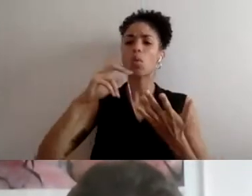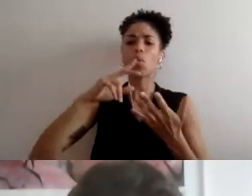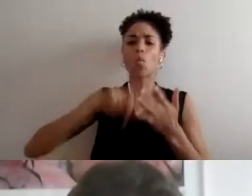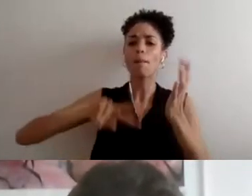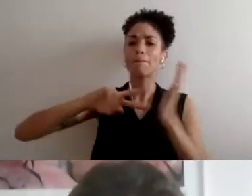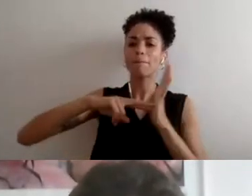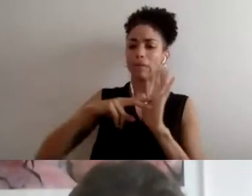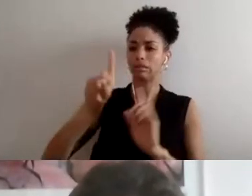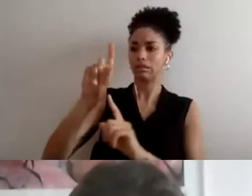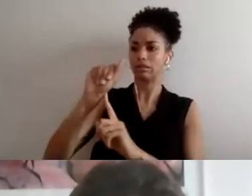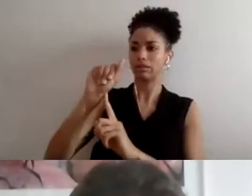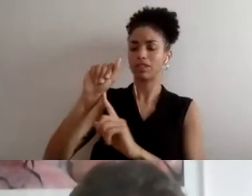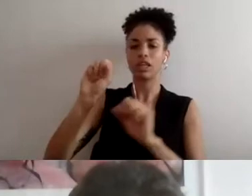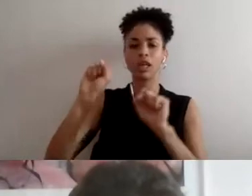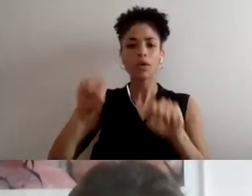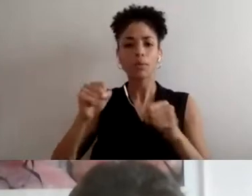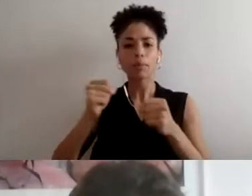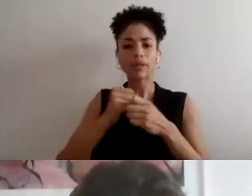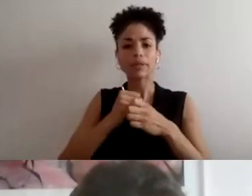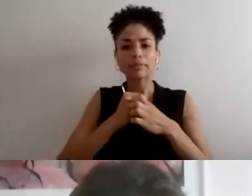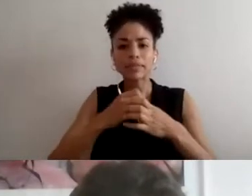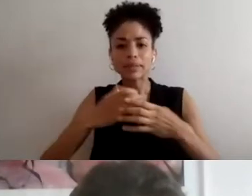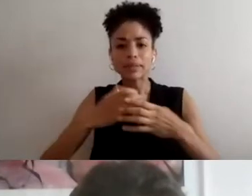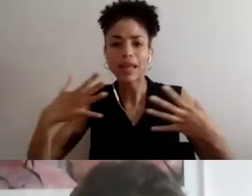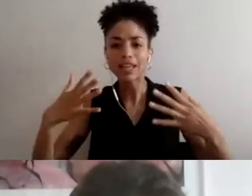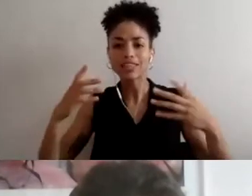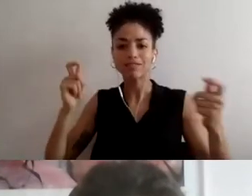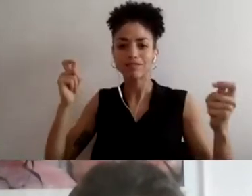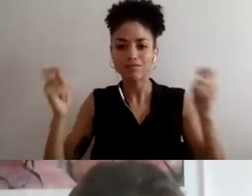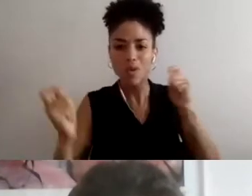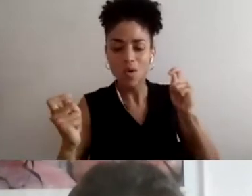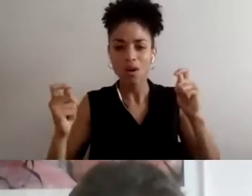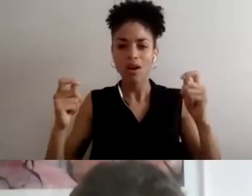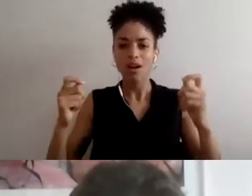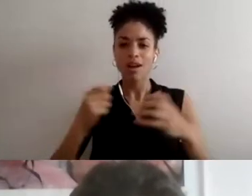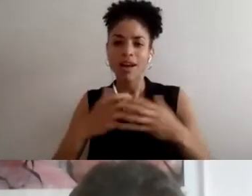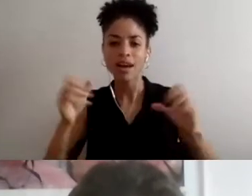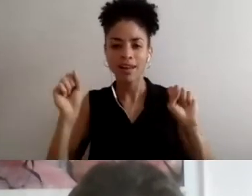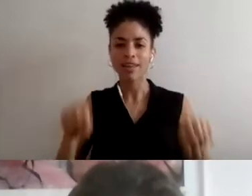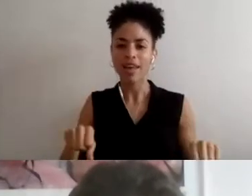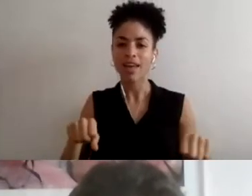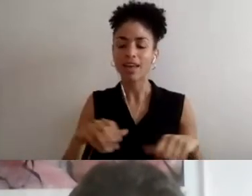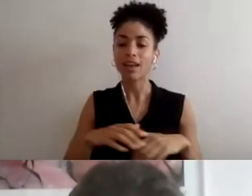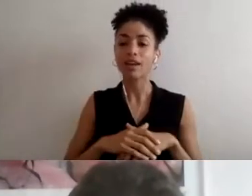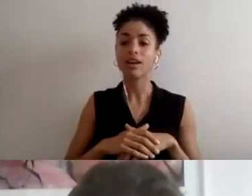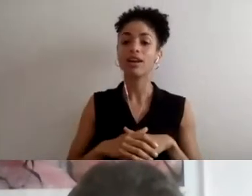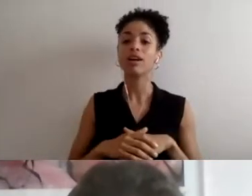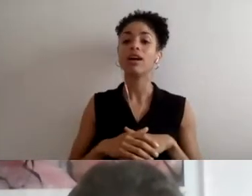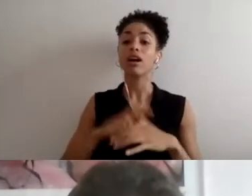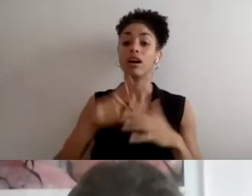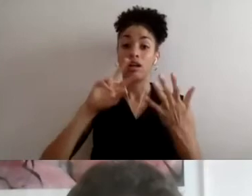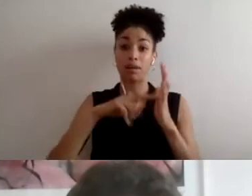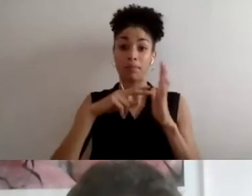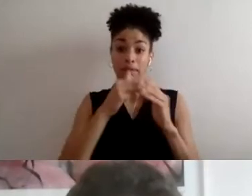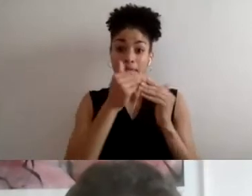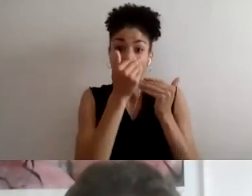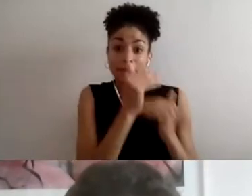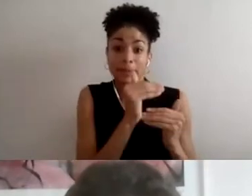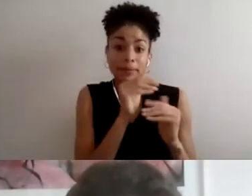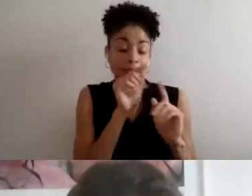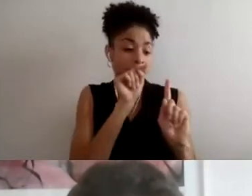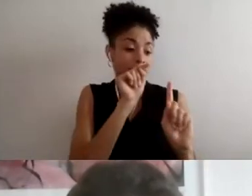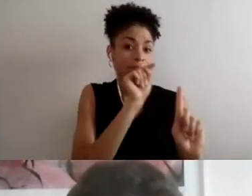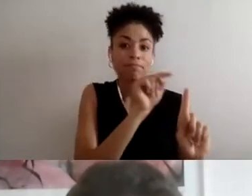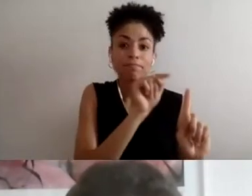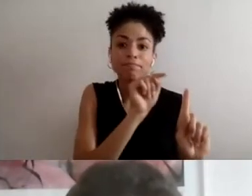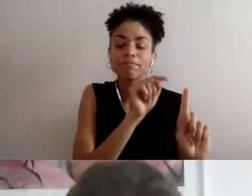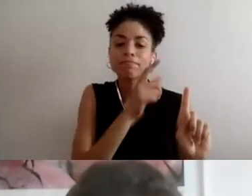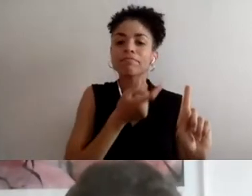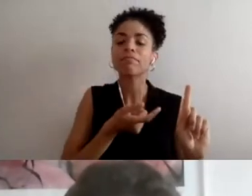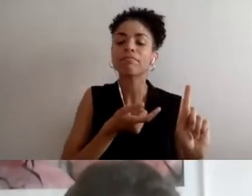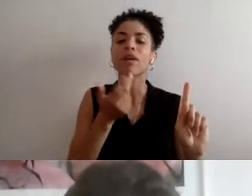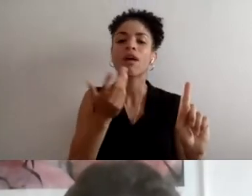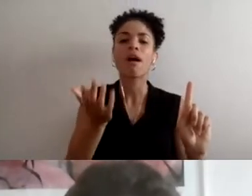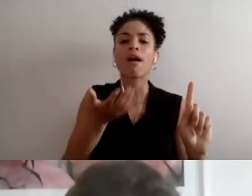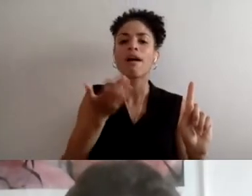and elastic so that they they get away from notions of